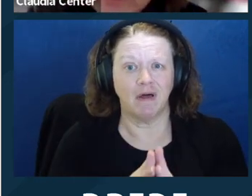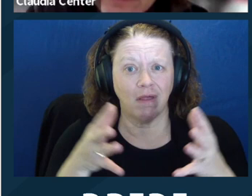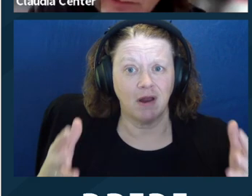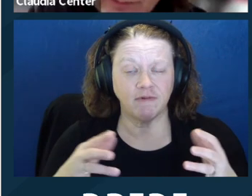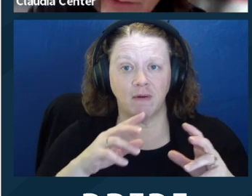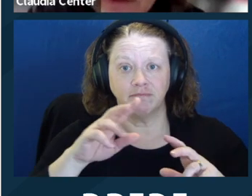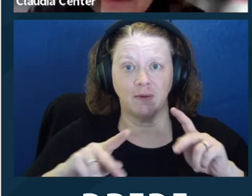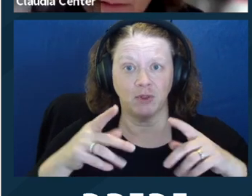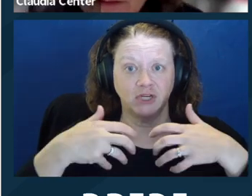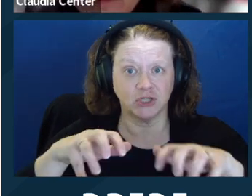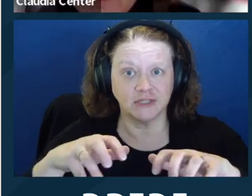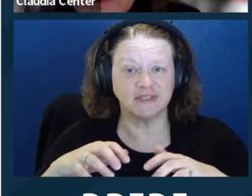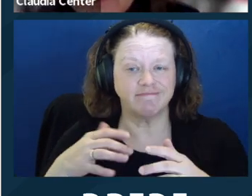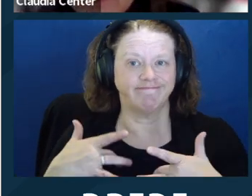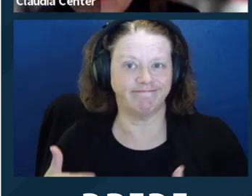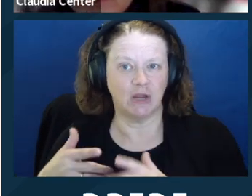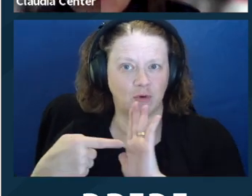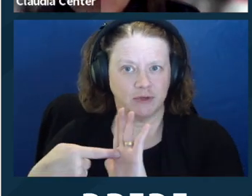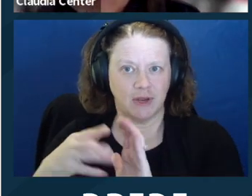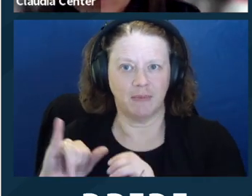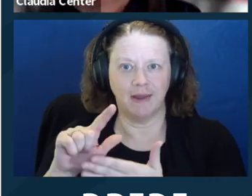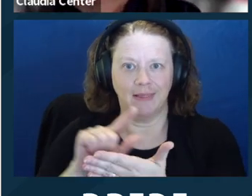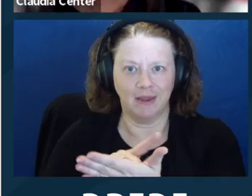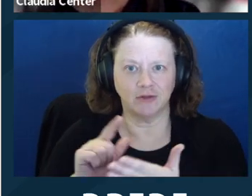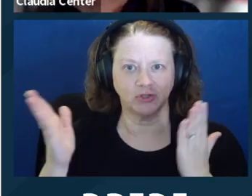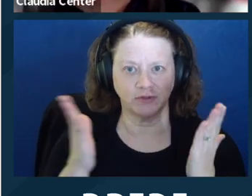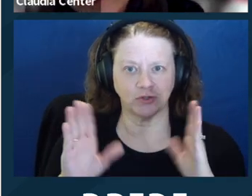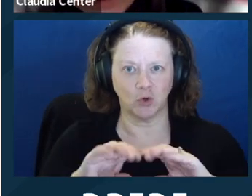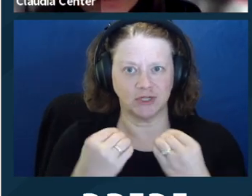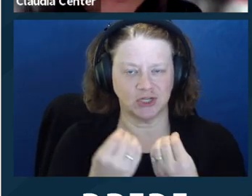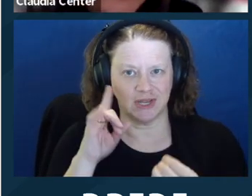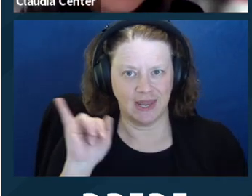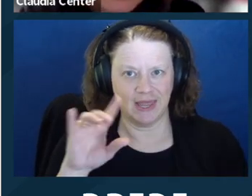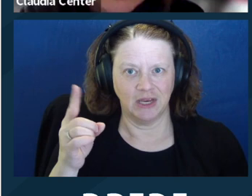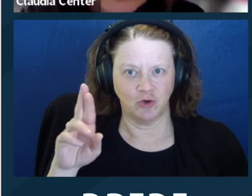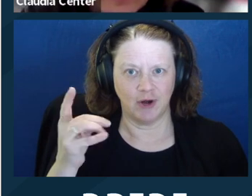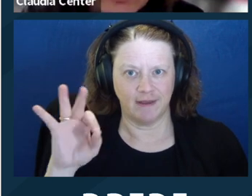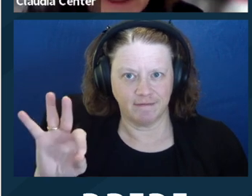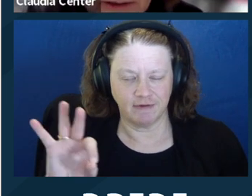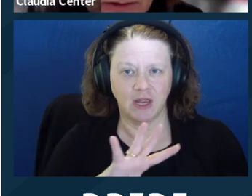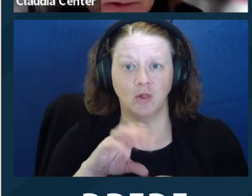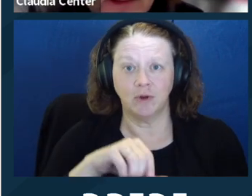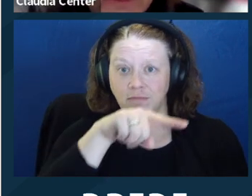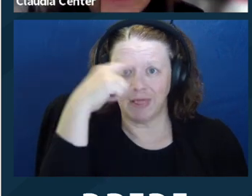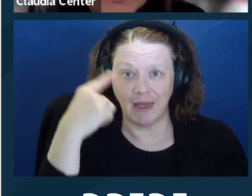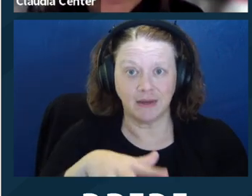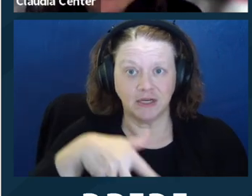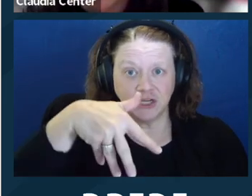that are represented by legal services organizations like DREDF, including Black and indigenous